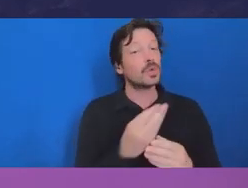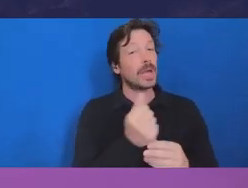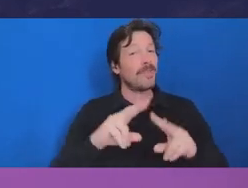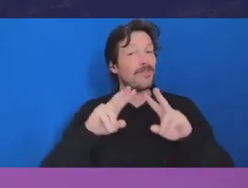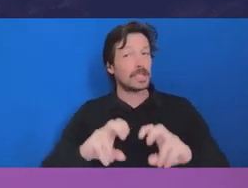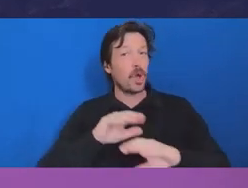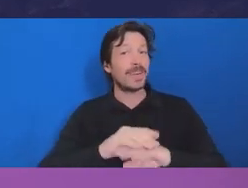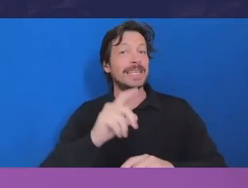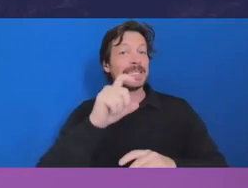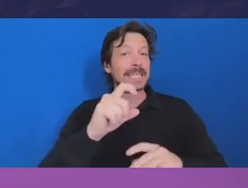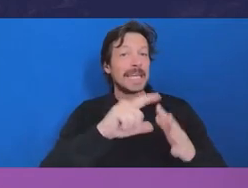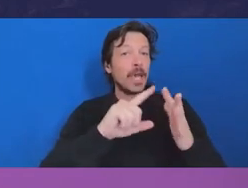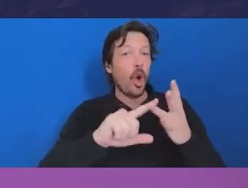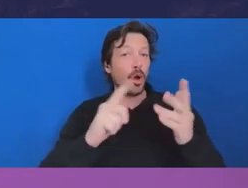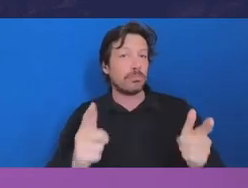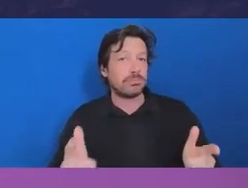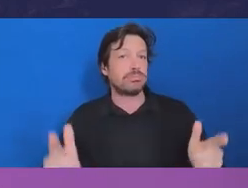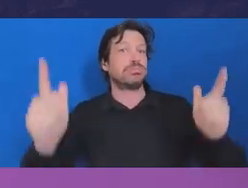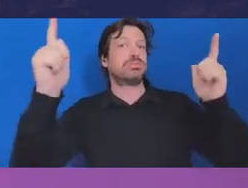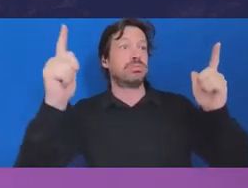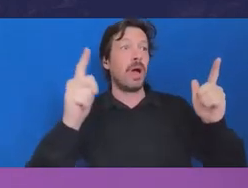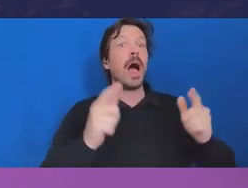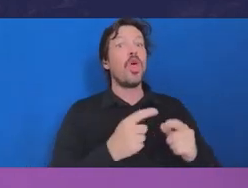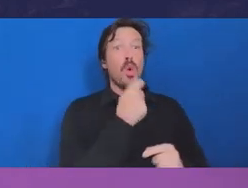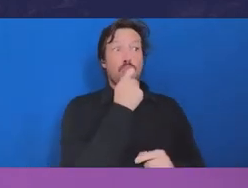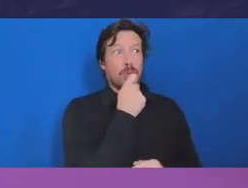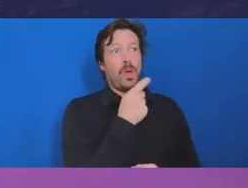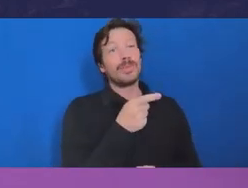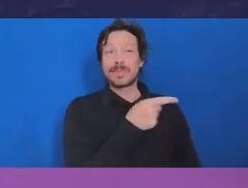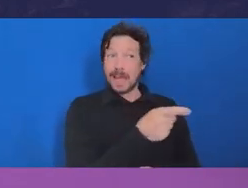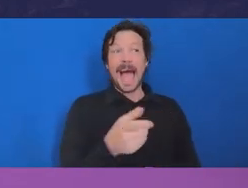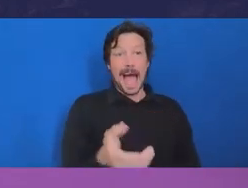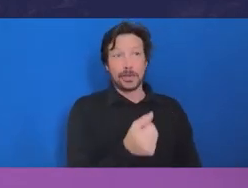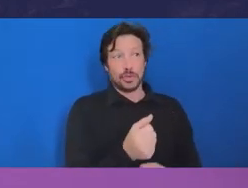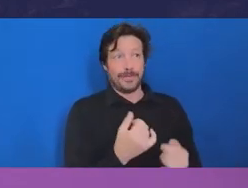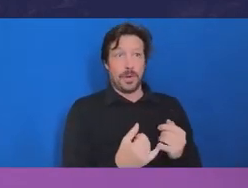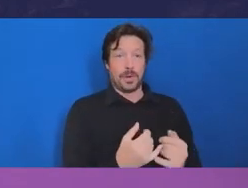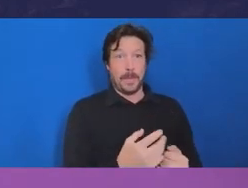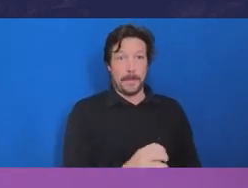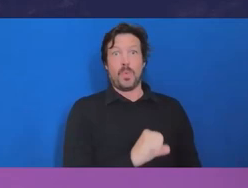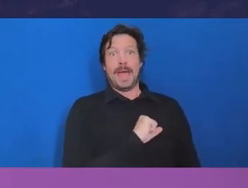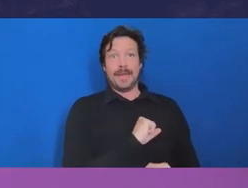now that took some really courageous whistleblowers and good on them who went to IBAC or came to my office